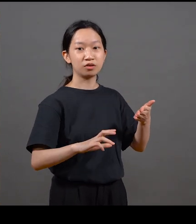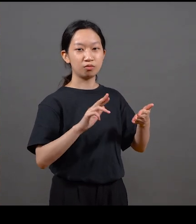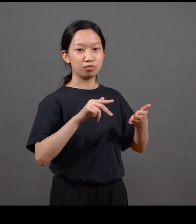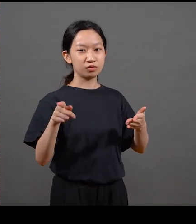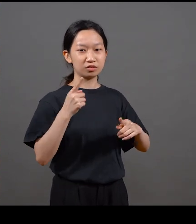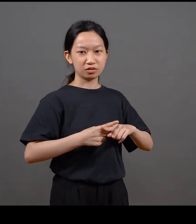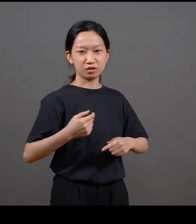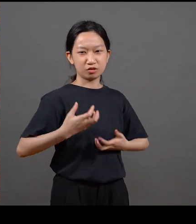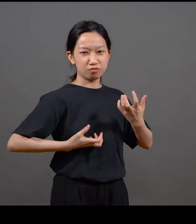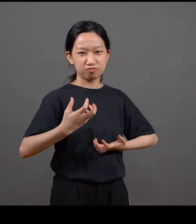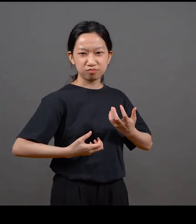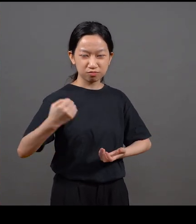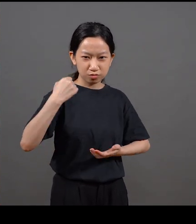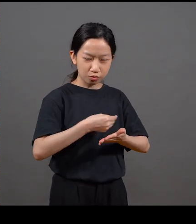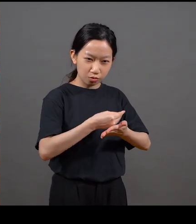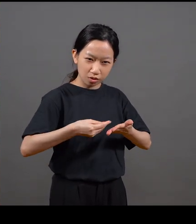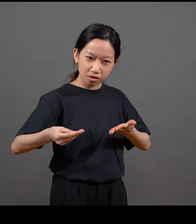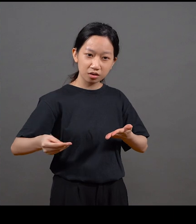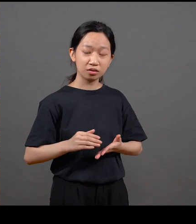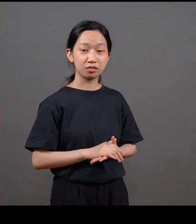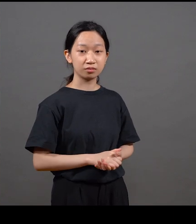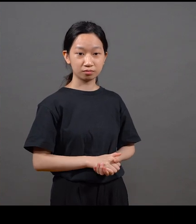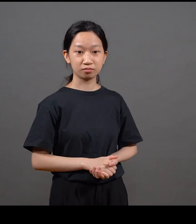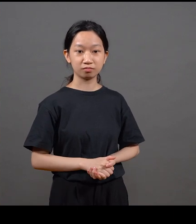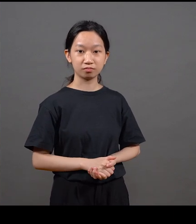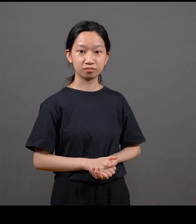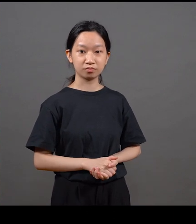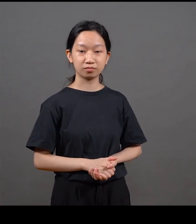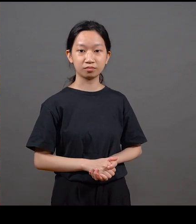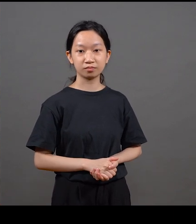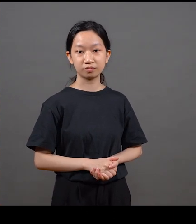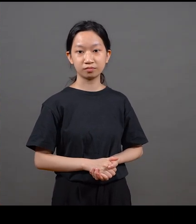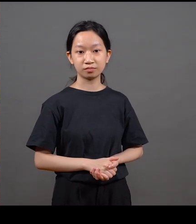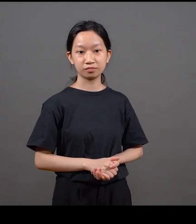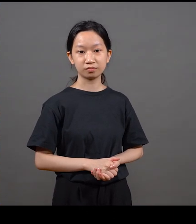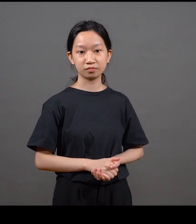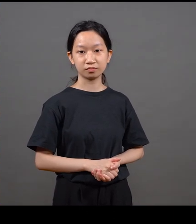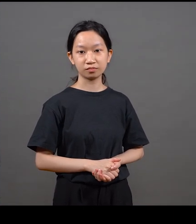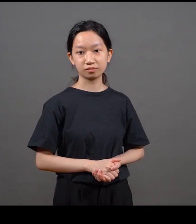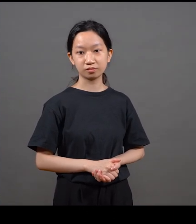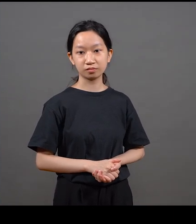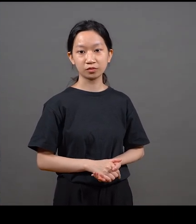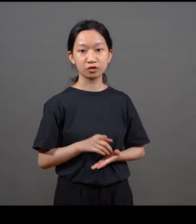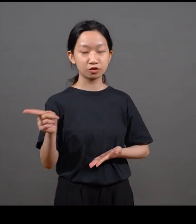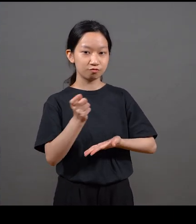So it’s this kind of effort that’s really being put, very imaginative and almost high-budget production Again, his sensitivity to scripts